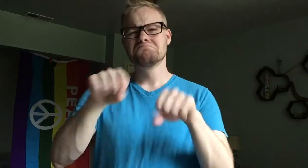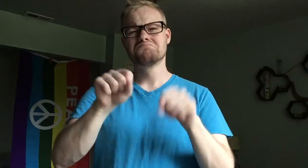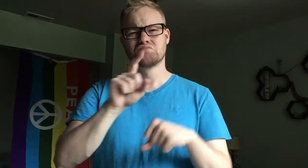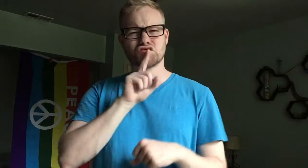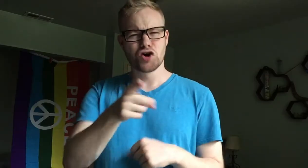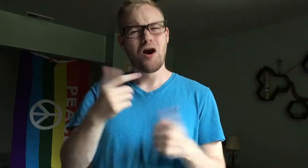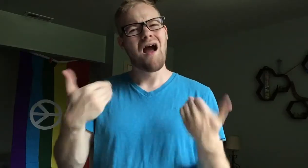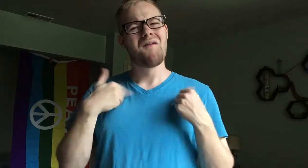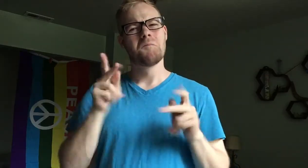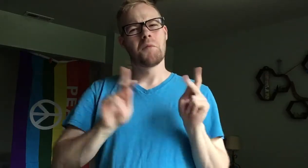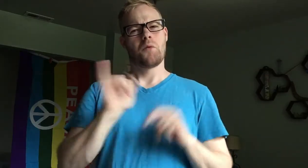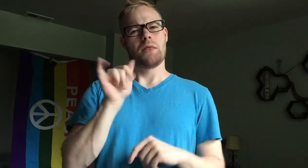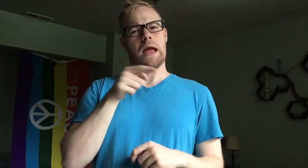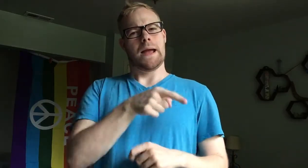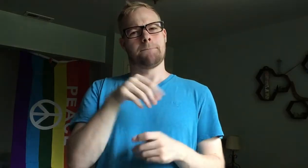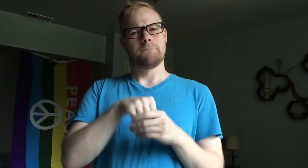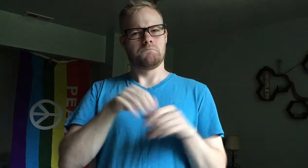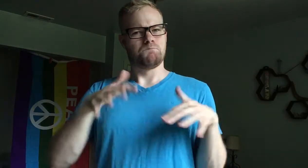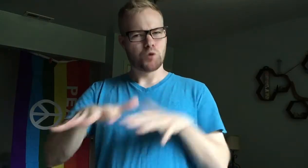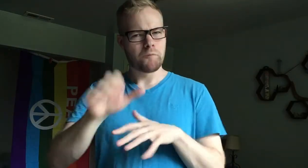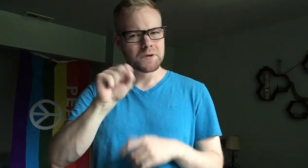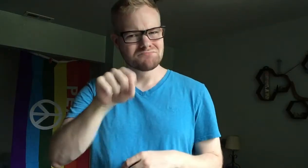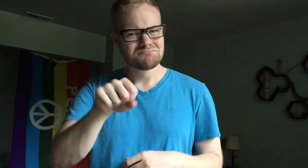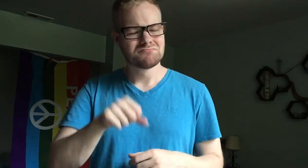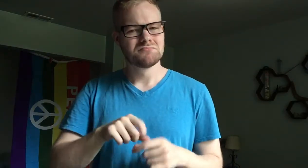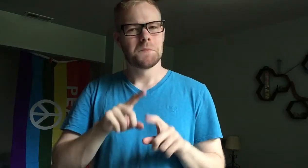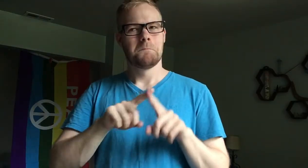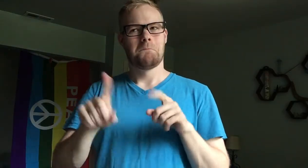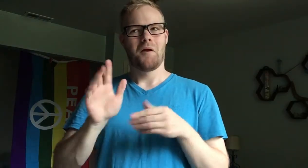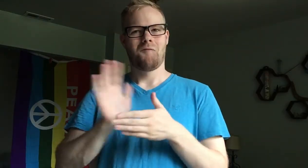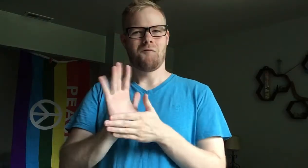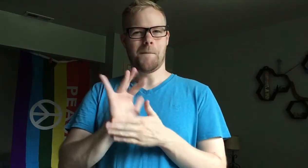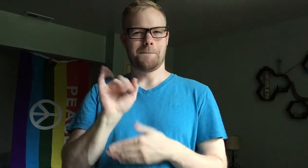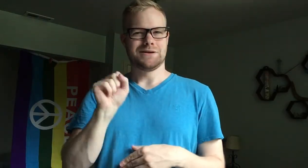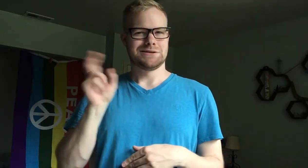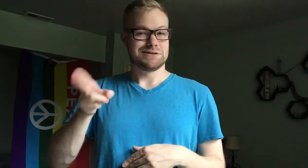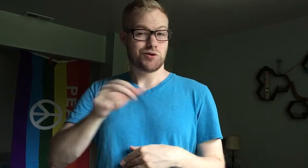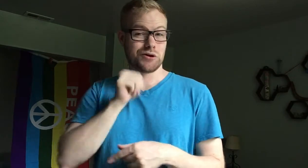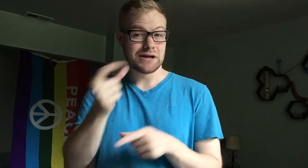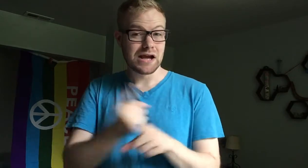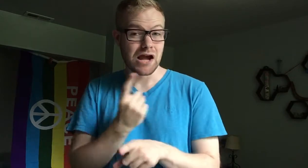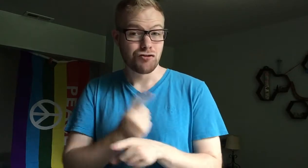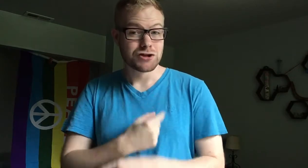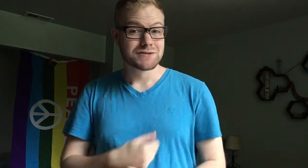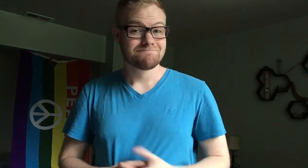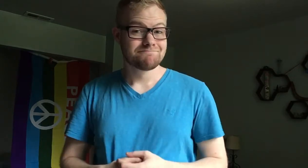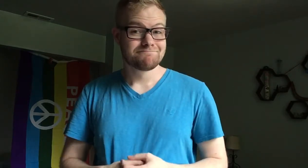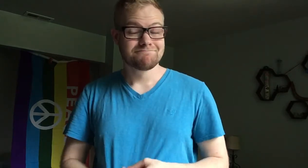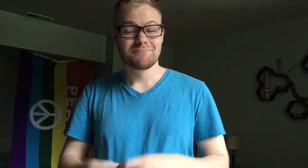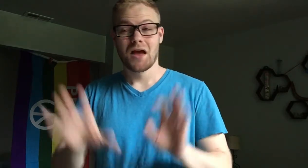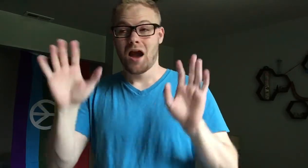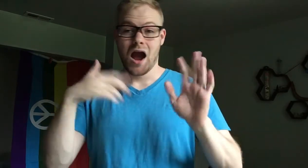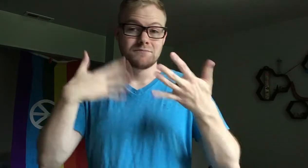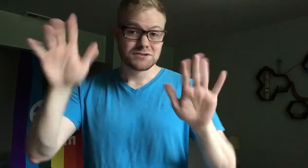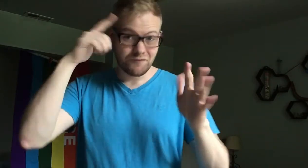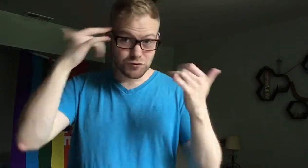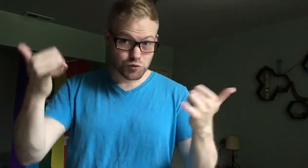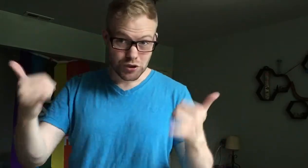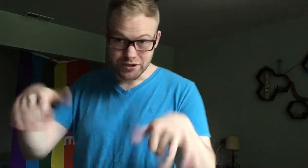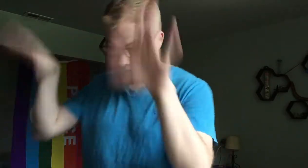Sure, there were people like him in the movement, but the film is historically inaccurate. I’m done for today.